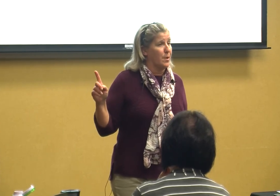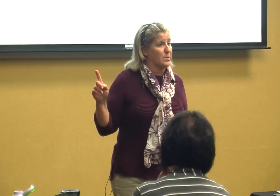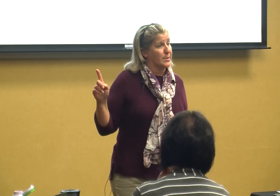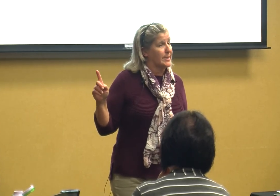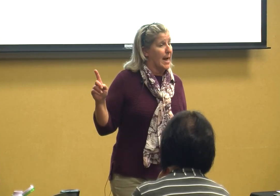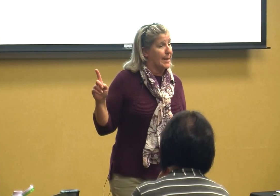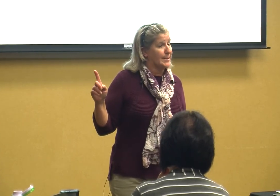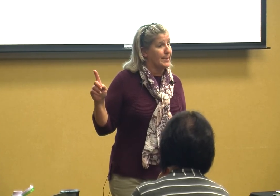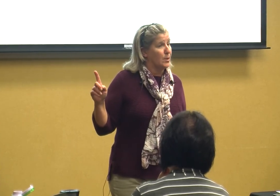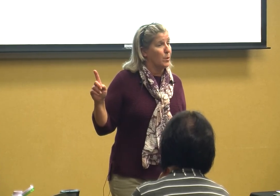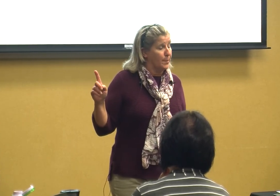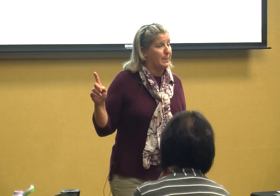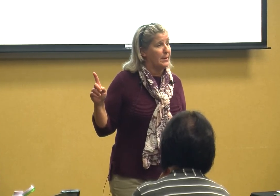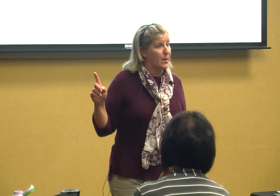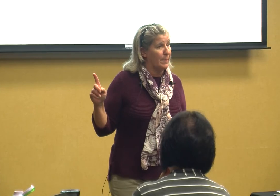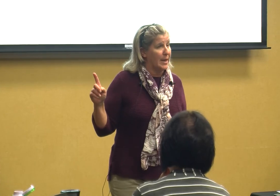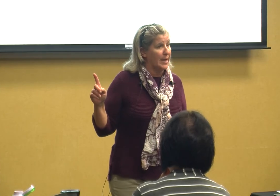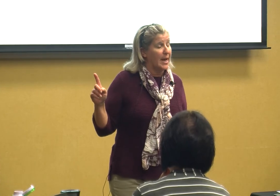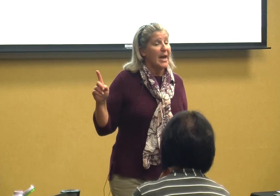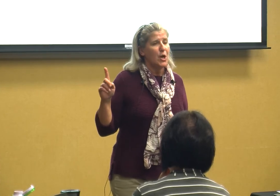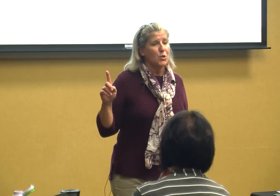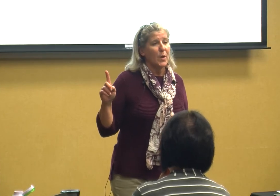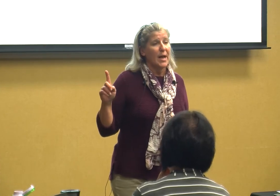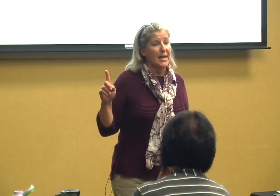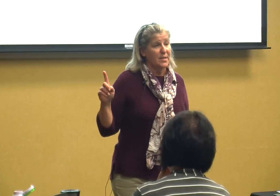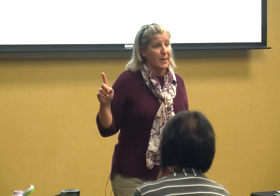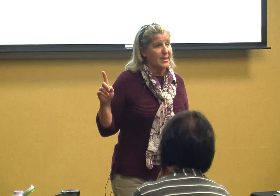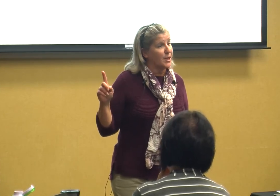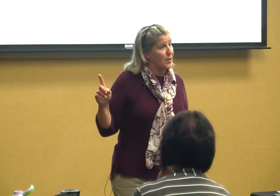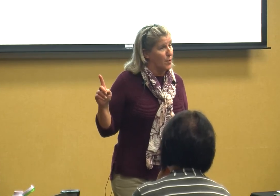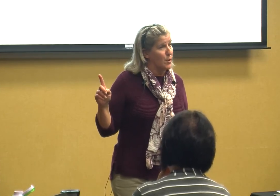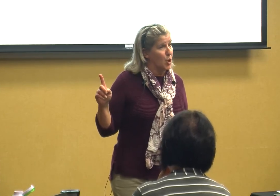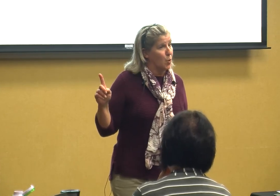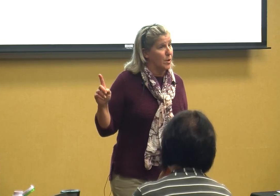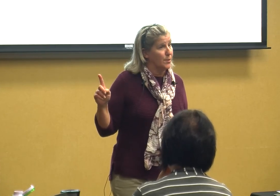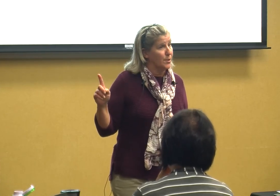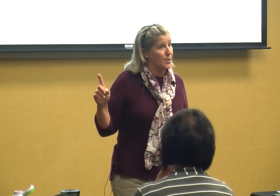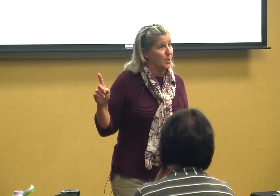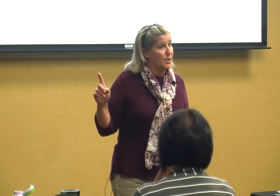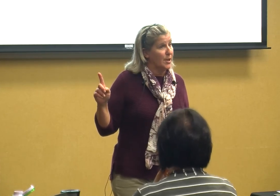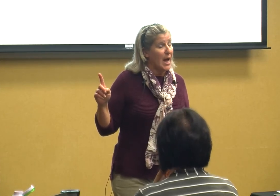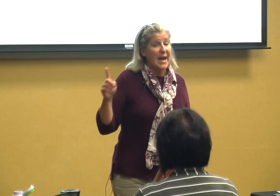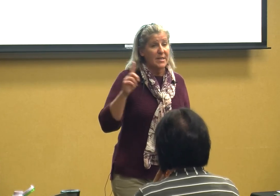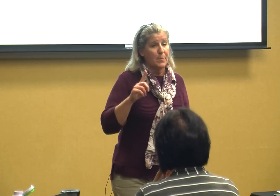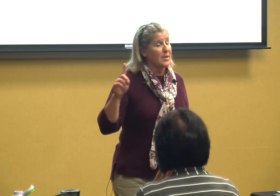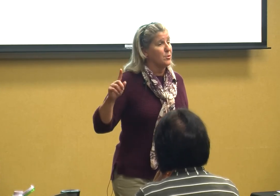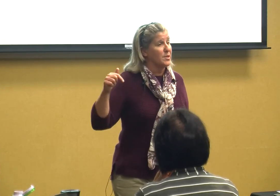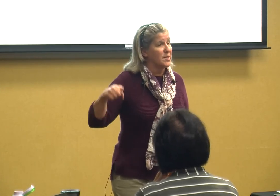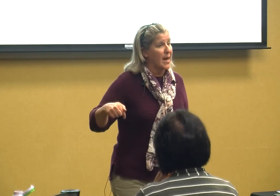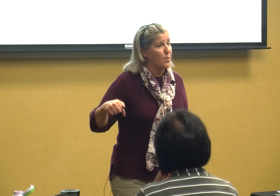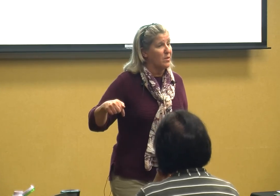guys we're gonna be there a minute here's what I expect to you from you I expect you to stay with